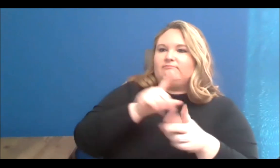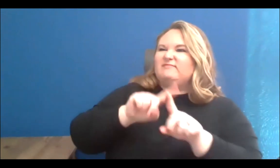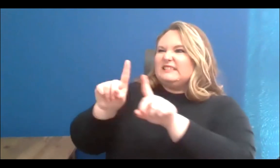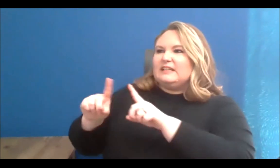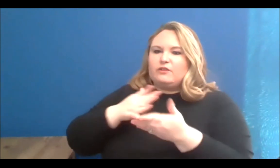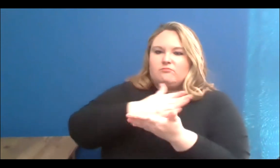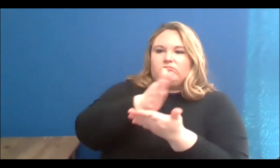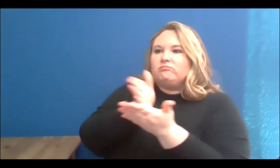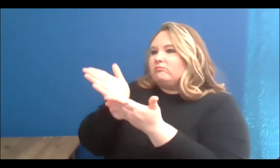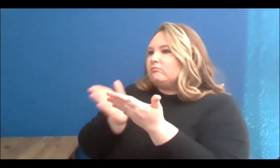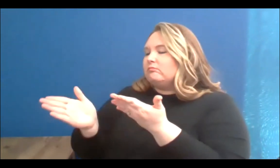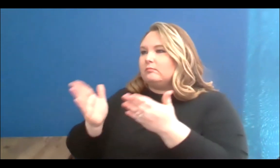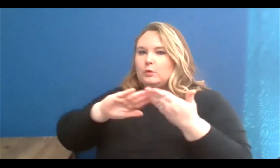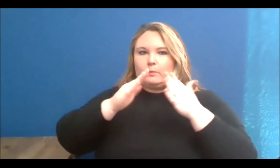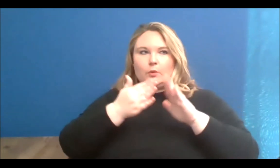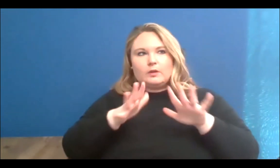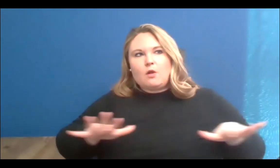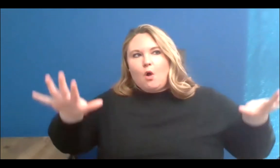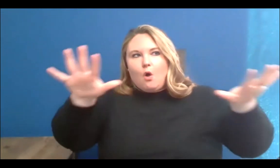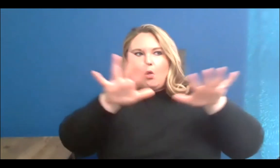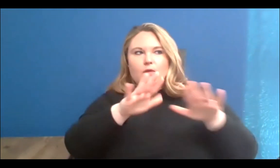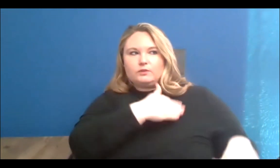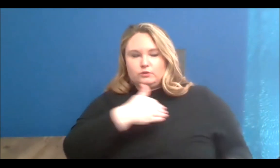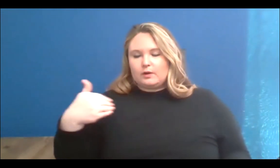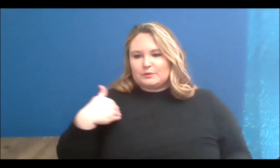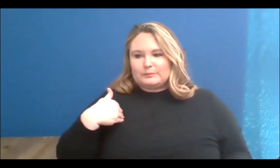communities as well, and all across Toronto. And when first started out I